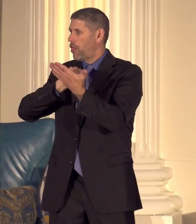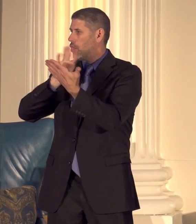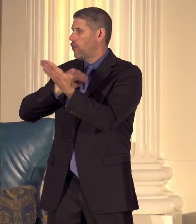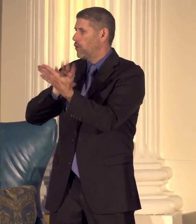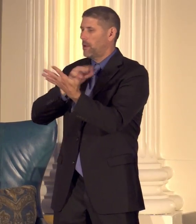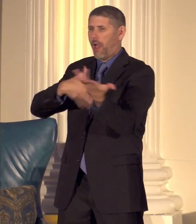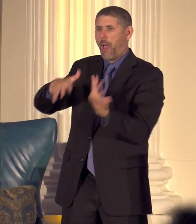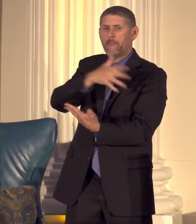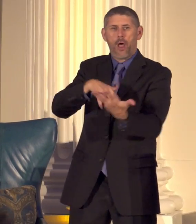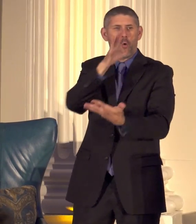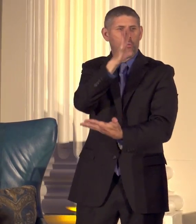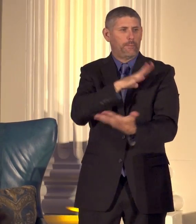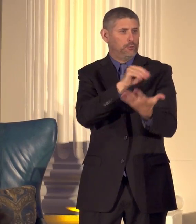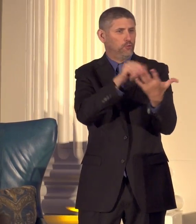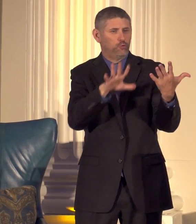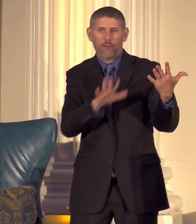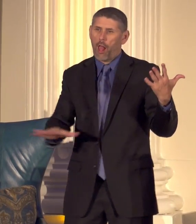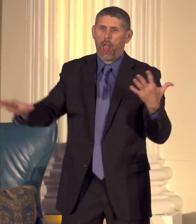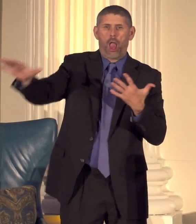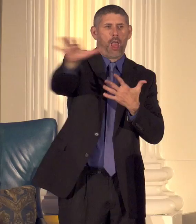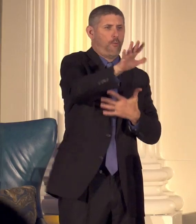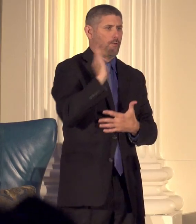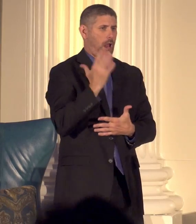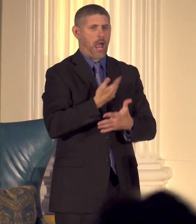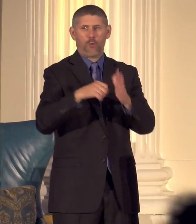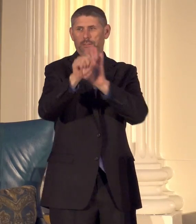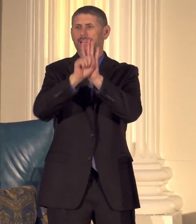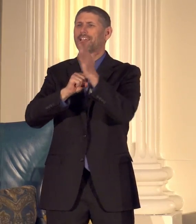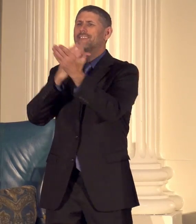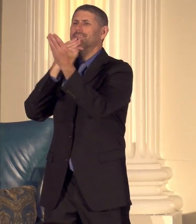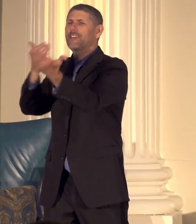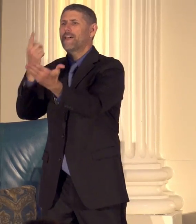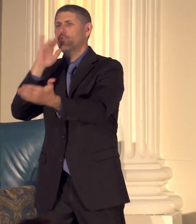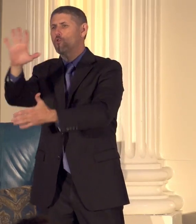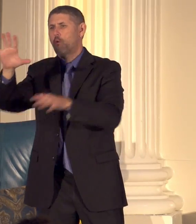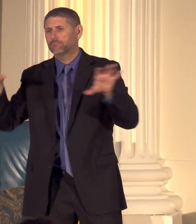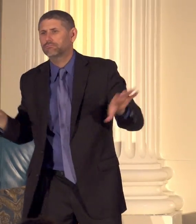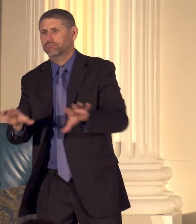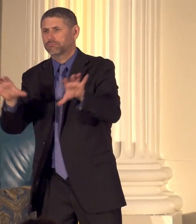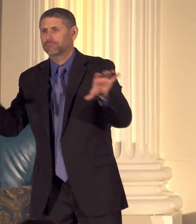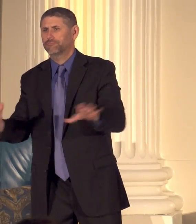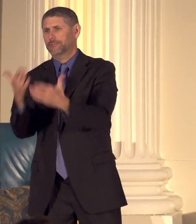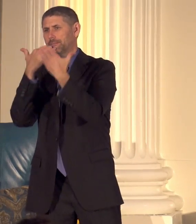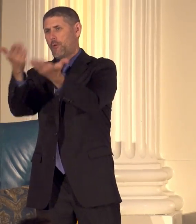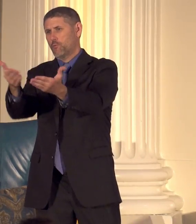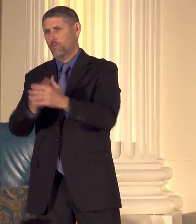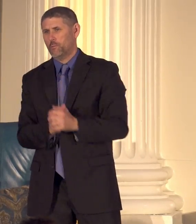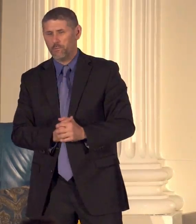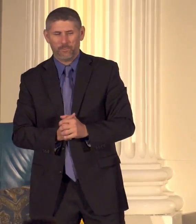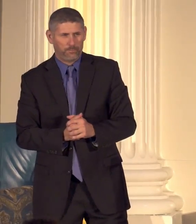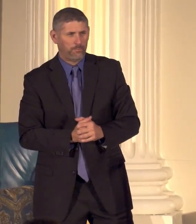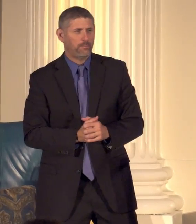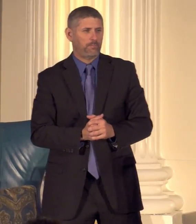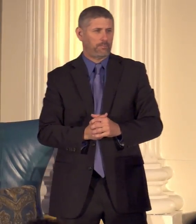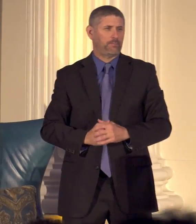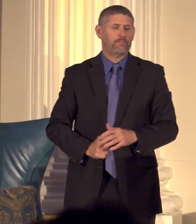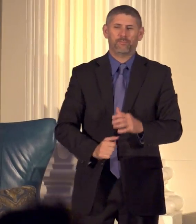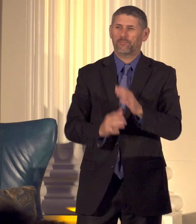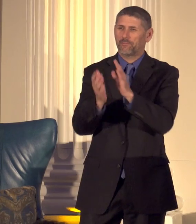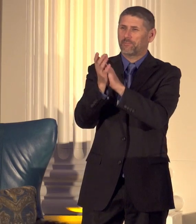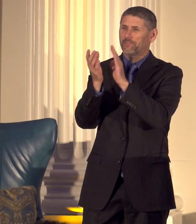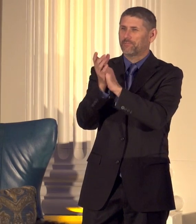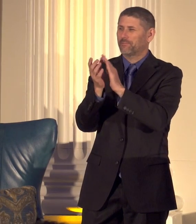students across our state thank you girls for all that you do